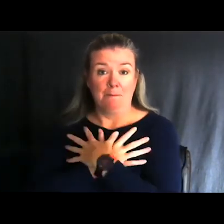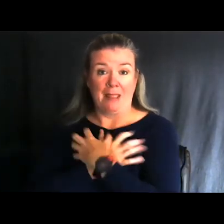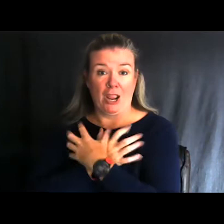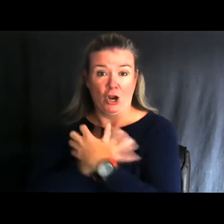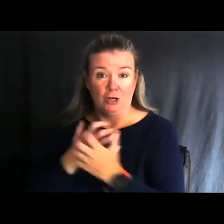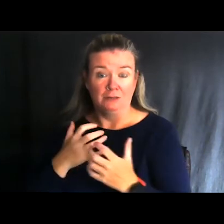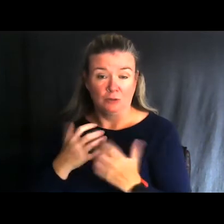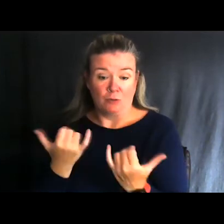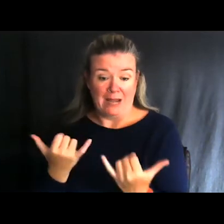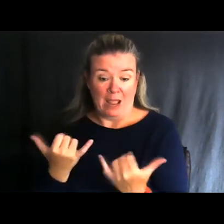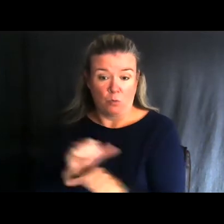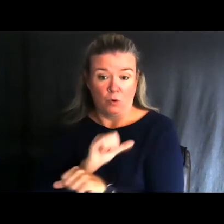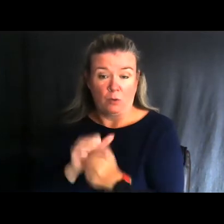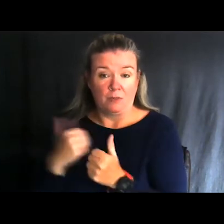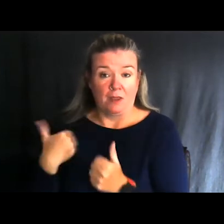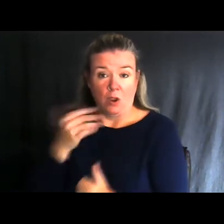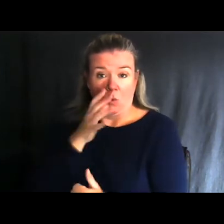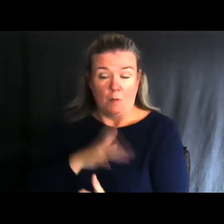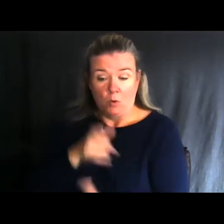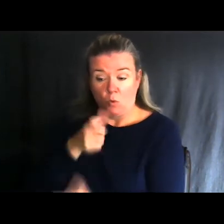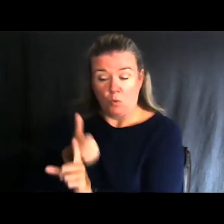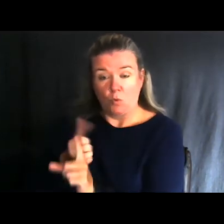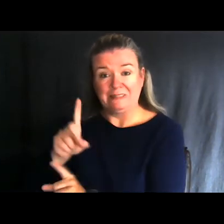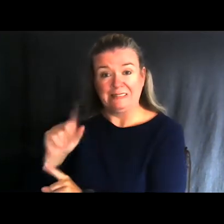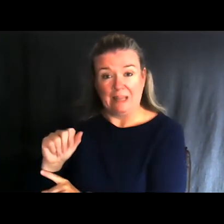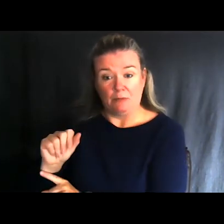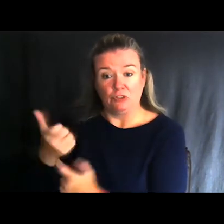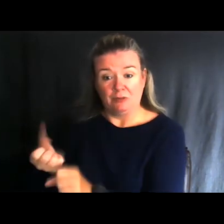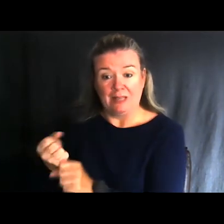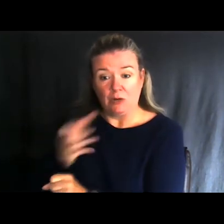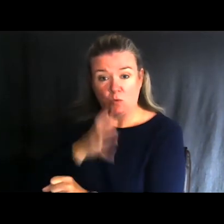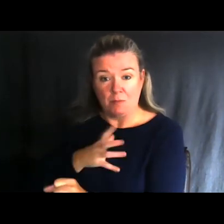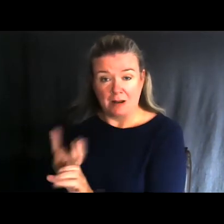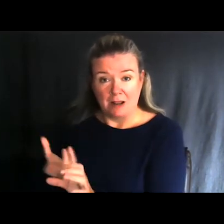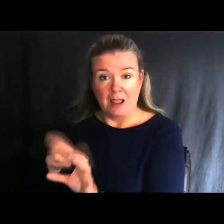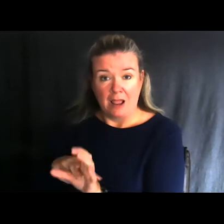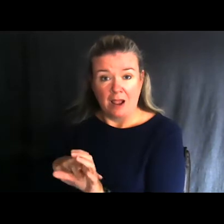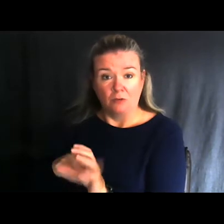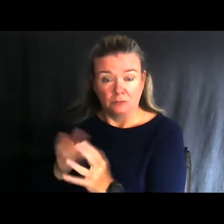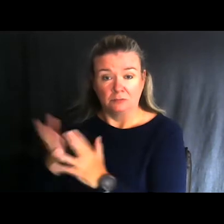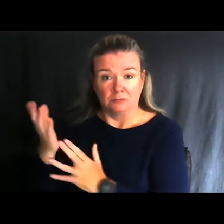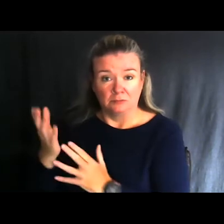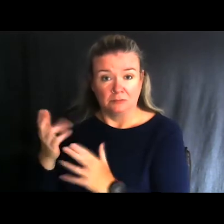Matter of fact, right now we’re working with a young lady that is disabled and trying to get her a bear.